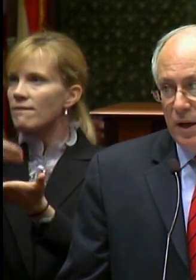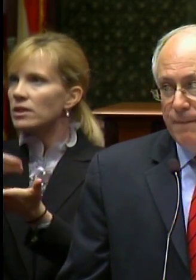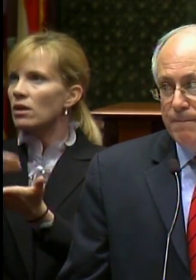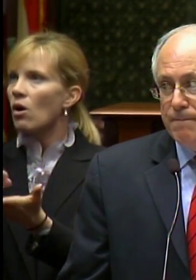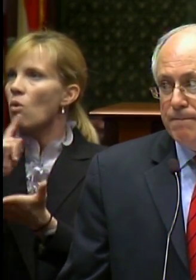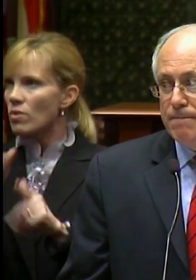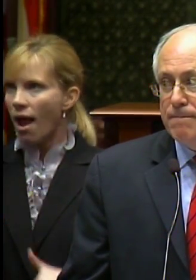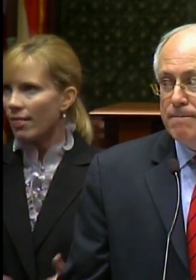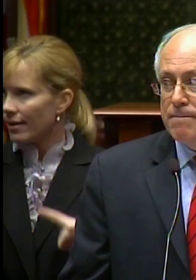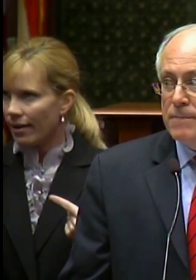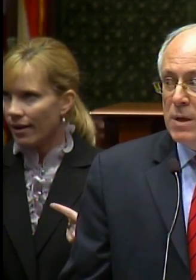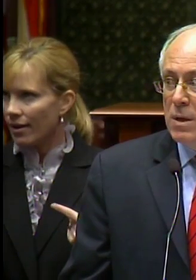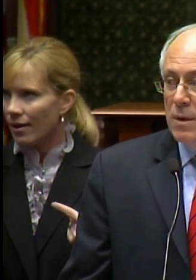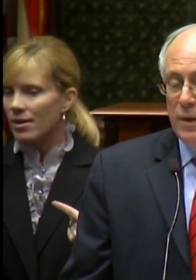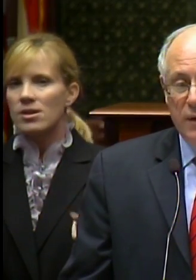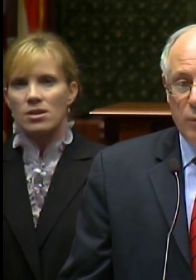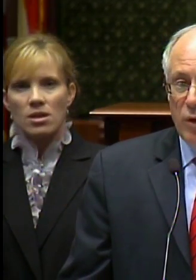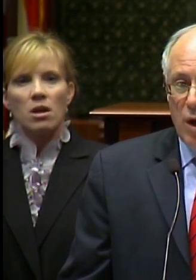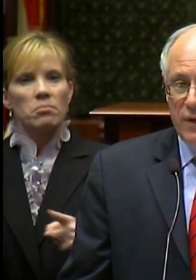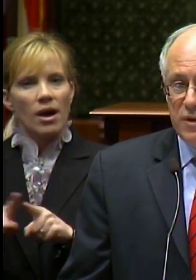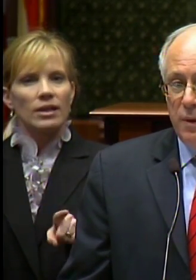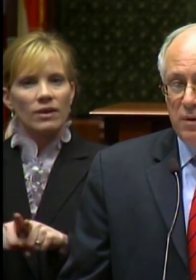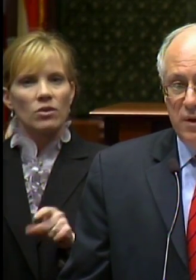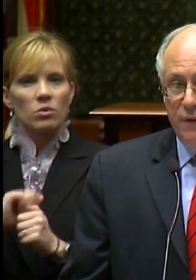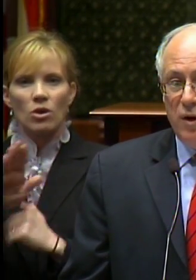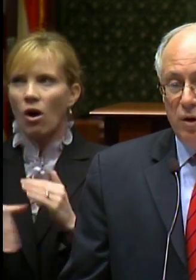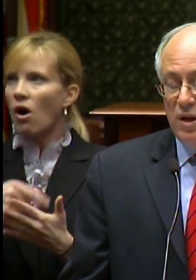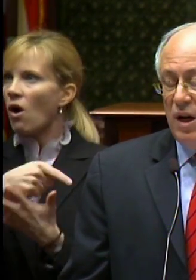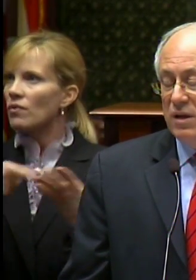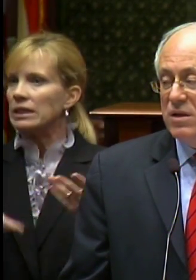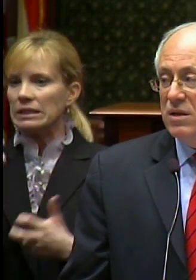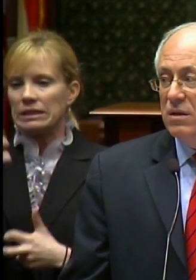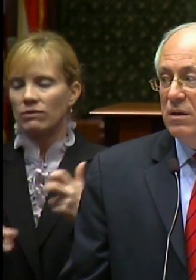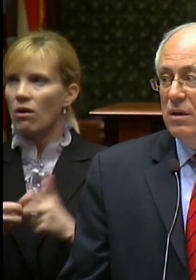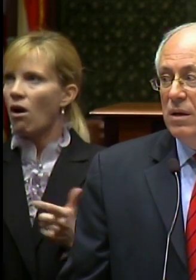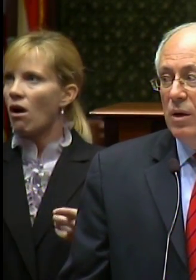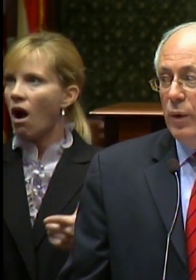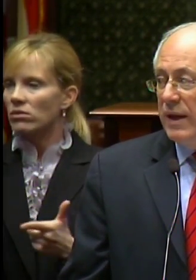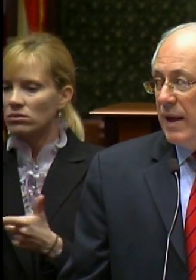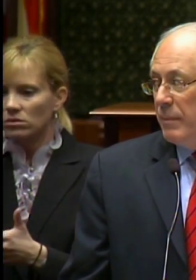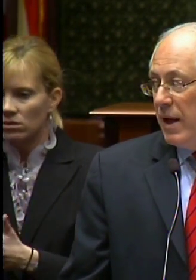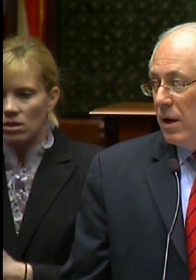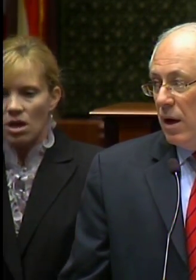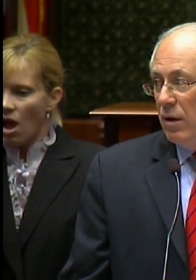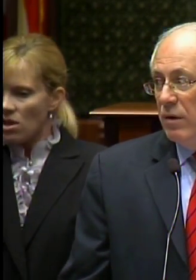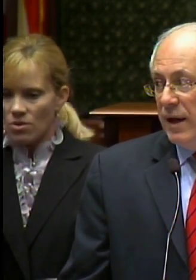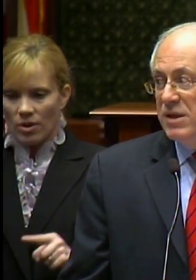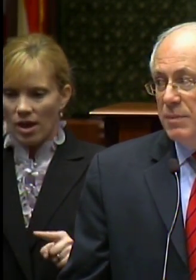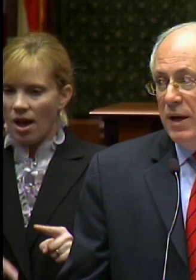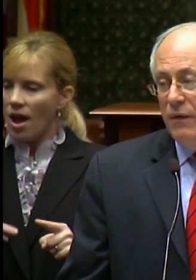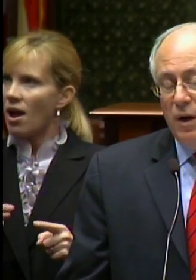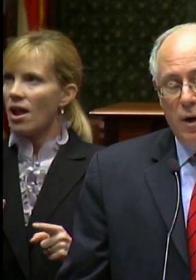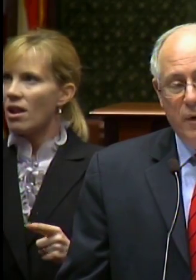But even with all of these difficult cuts, we cannot make our ends meet in the coming